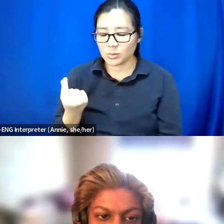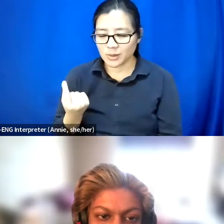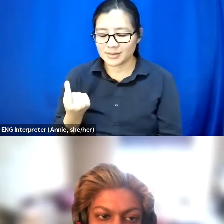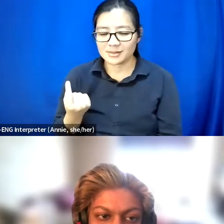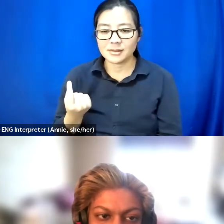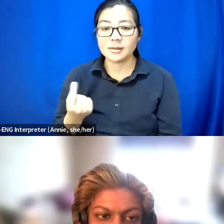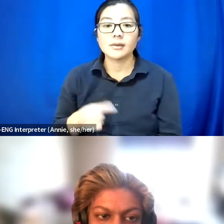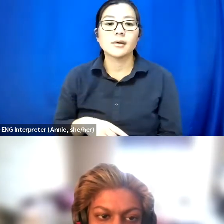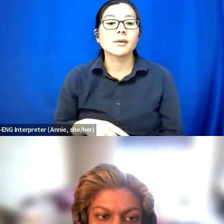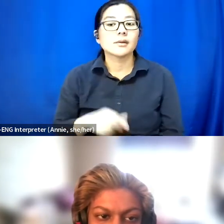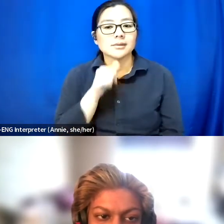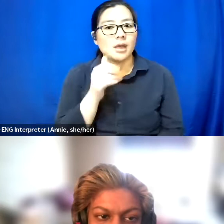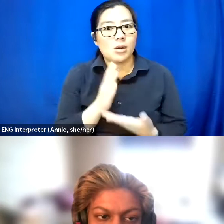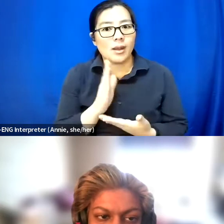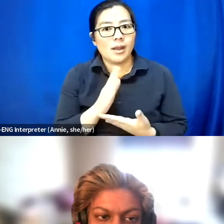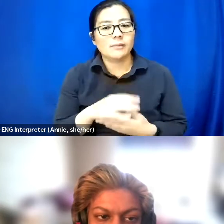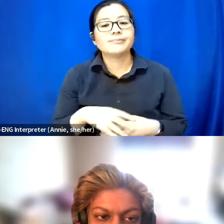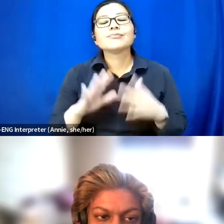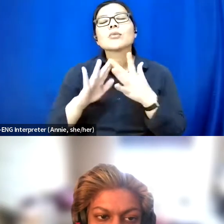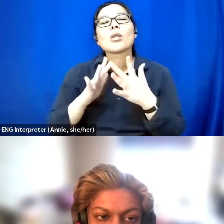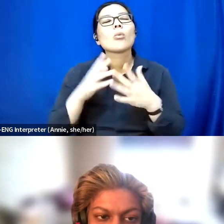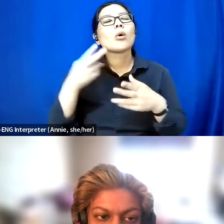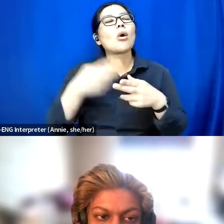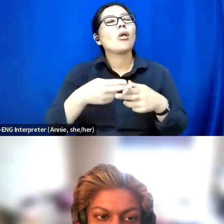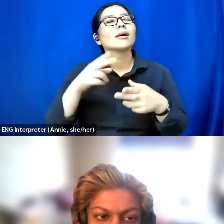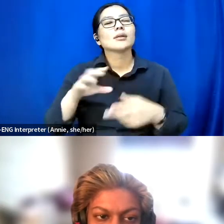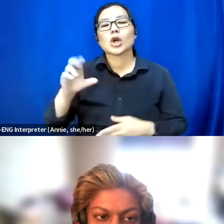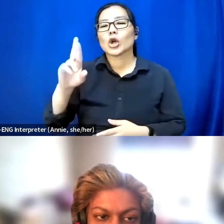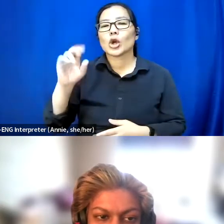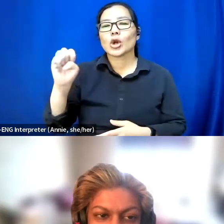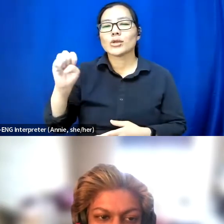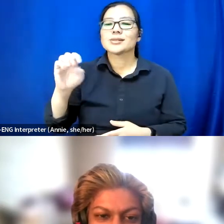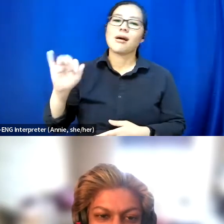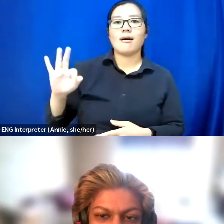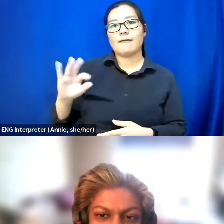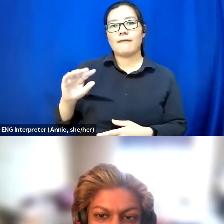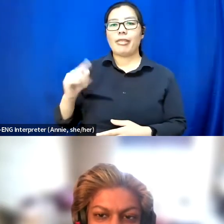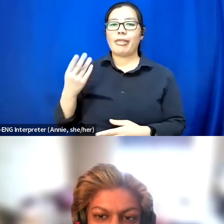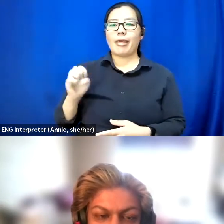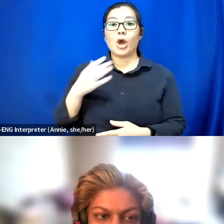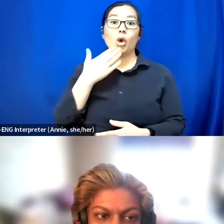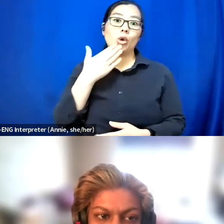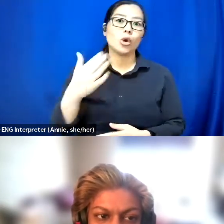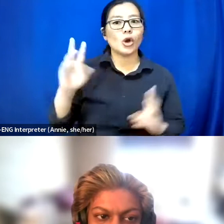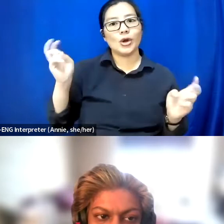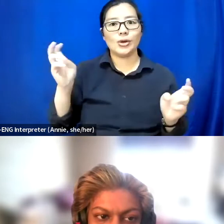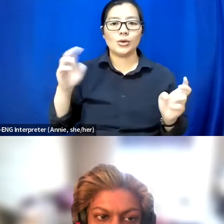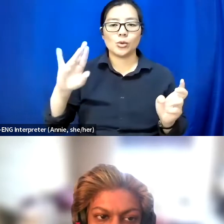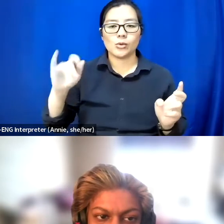And then online, we call it the curse of the good Crip which is when you're like for me.